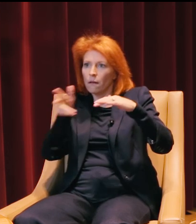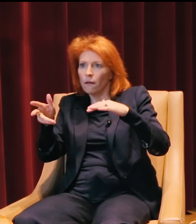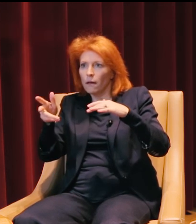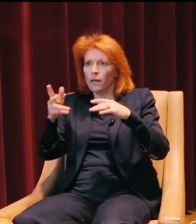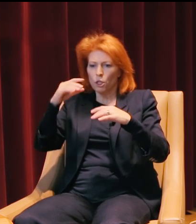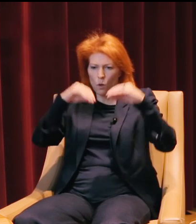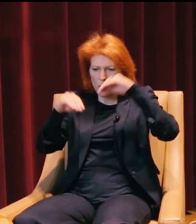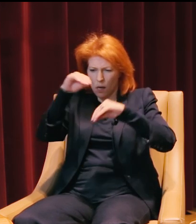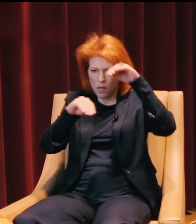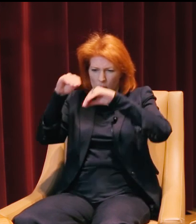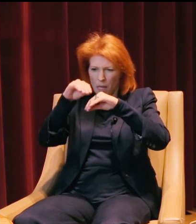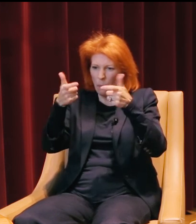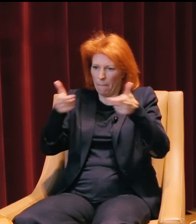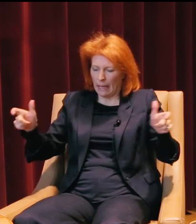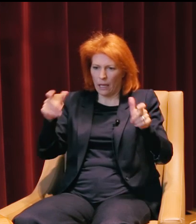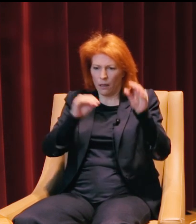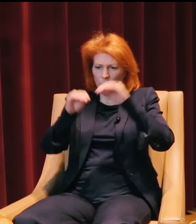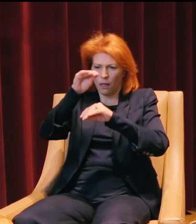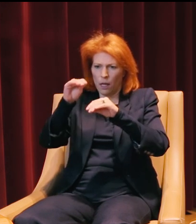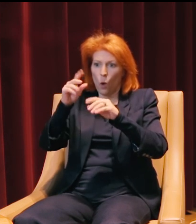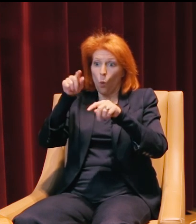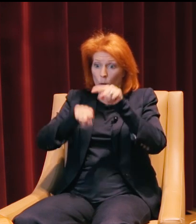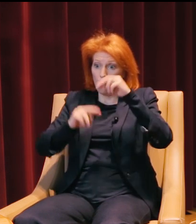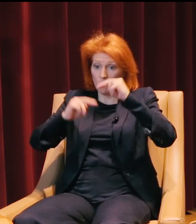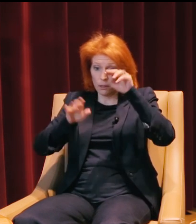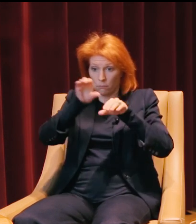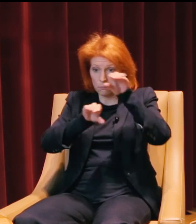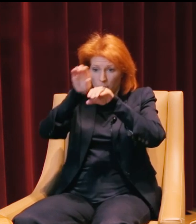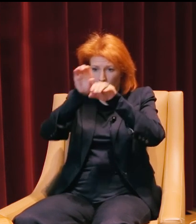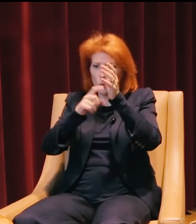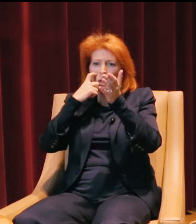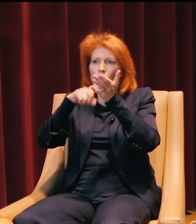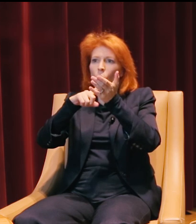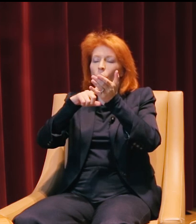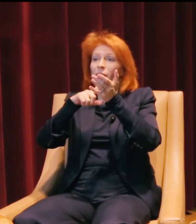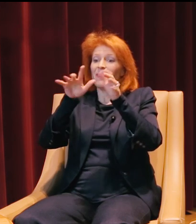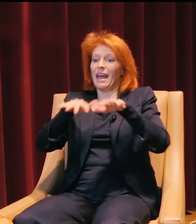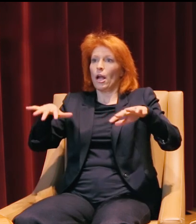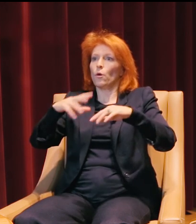And while we were building it, we noticed that the area we were building in